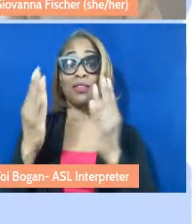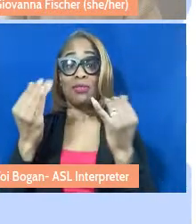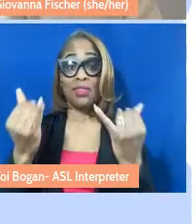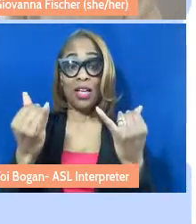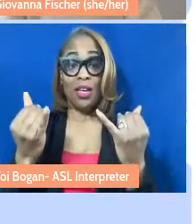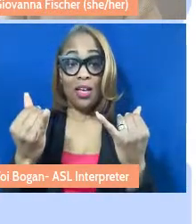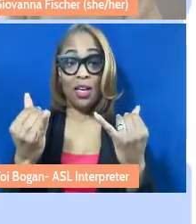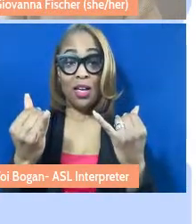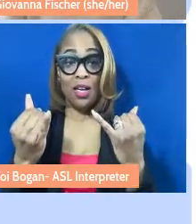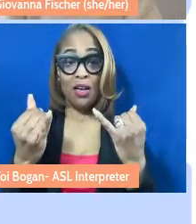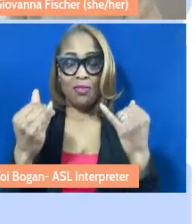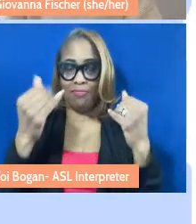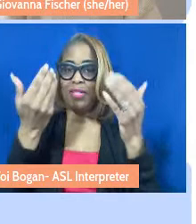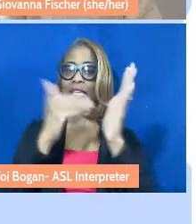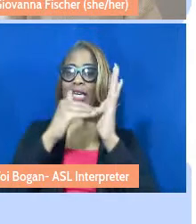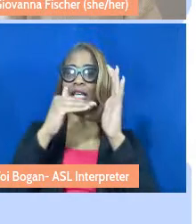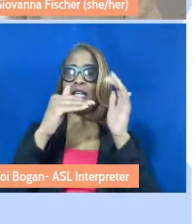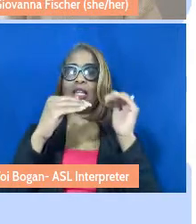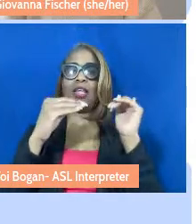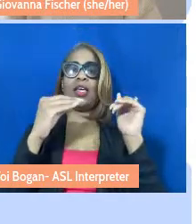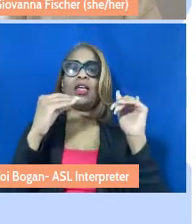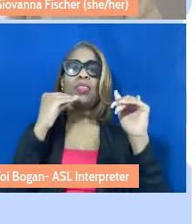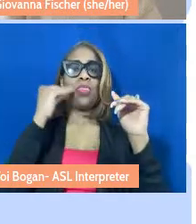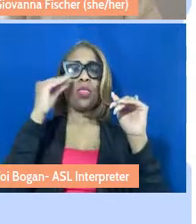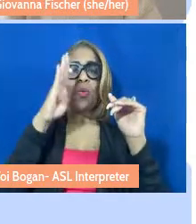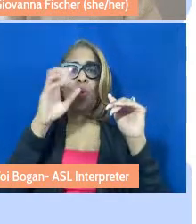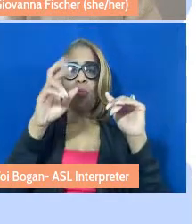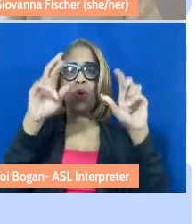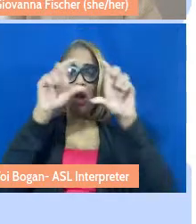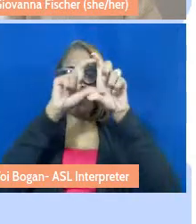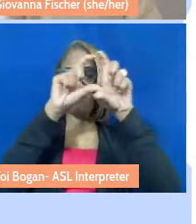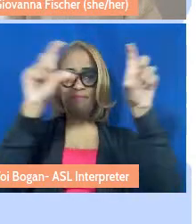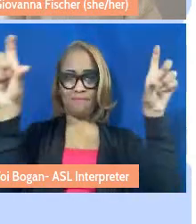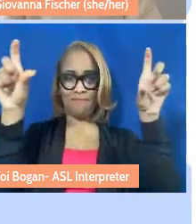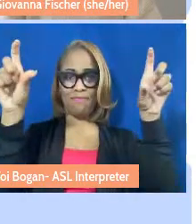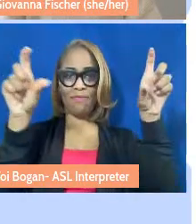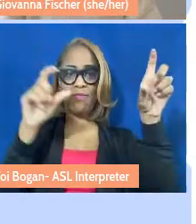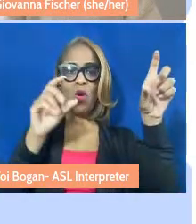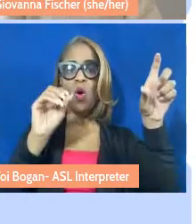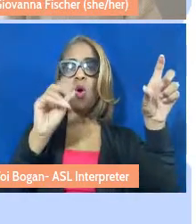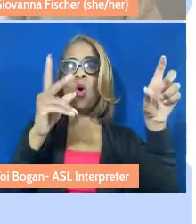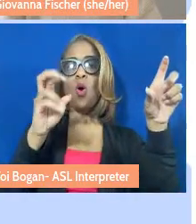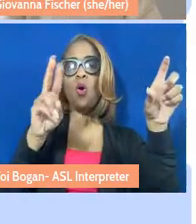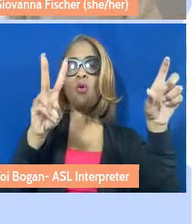the top of the page in the home bar for the overview. Here you'll find different elements